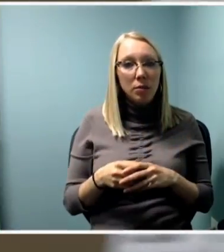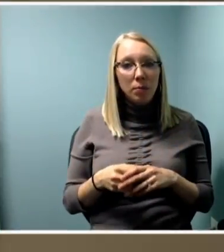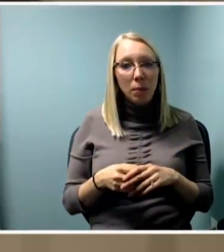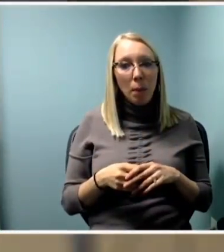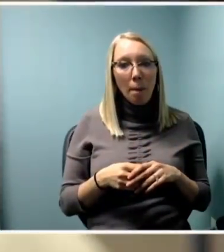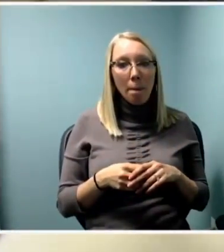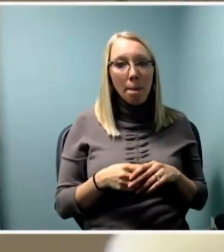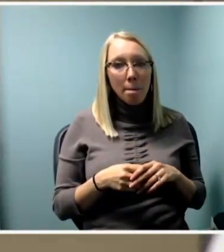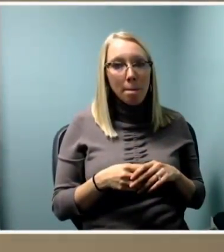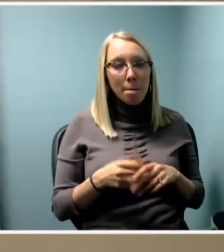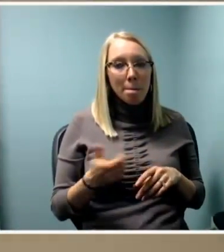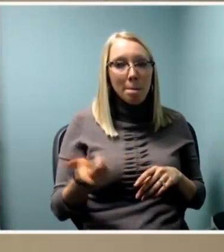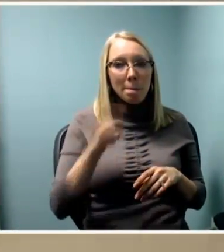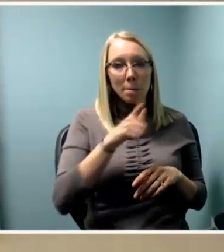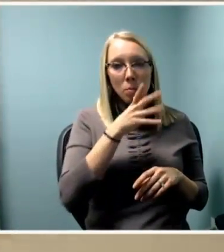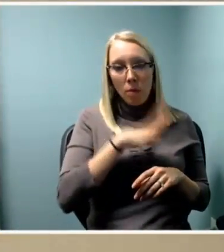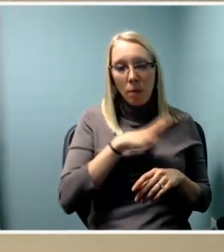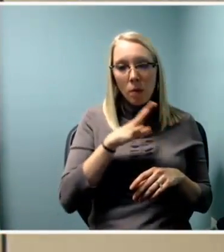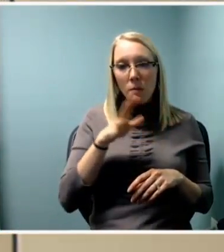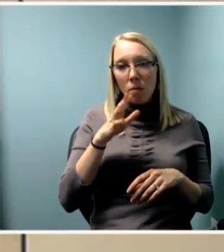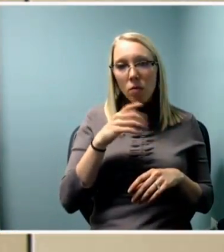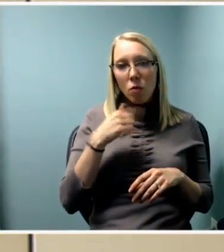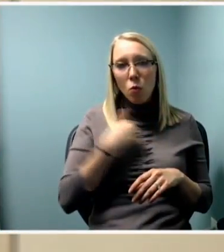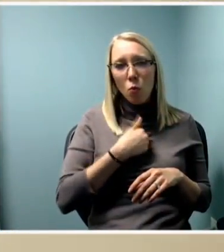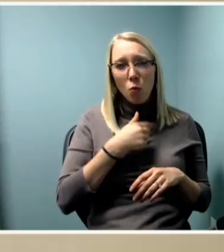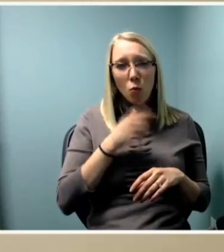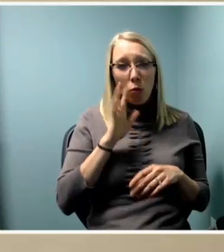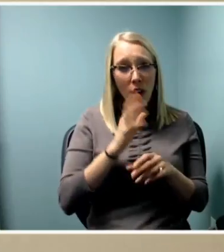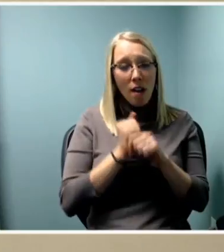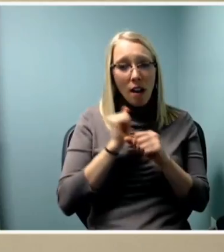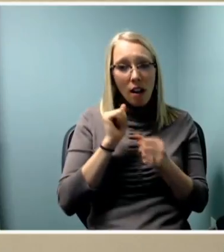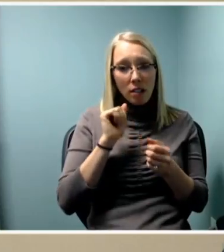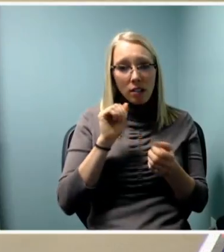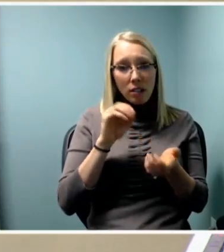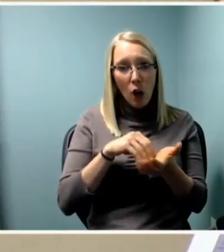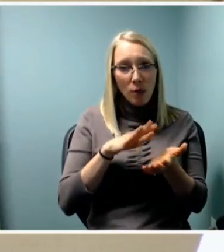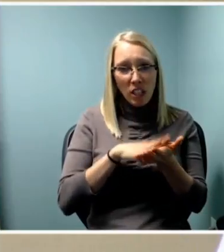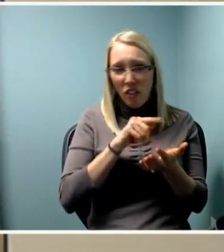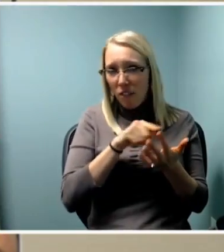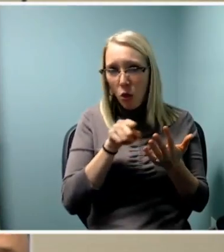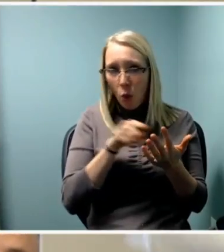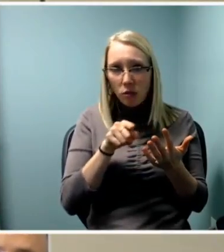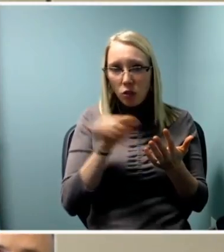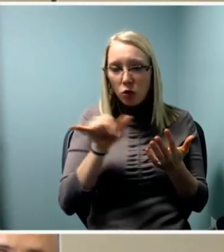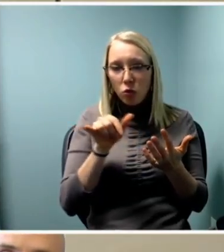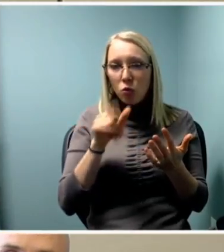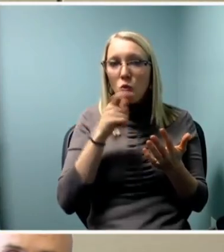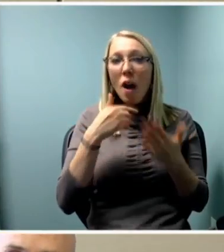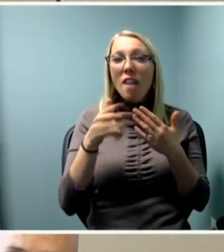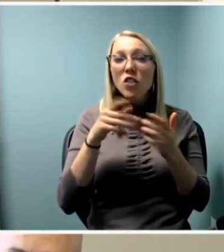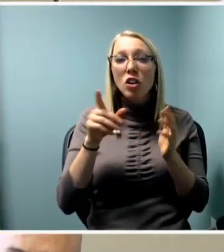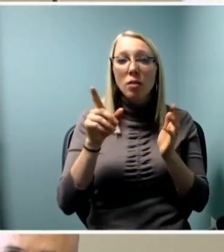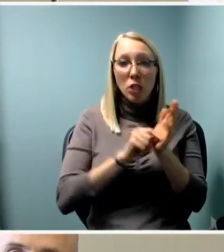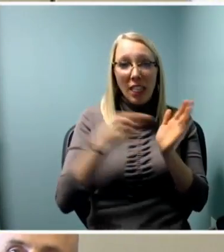(Dawn) Are we going to get documentation of those too? And a shout out whoever did these. I love them. Love them.